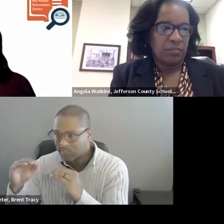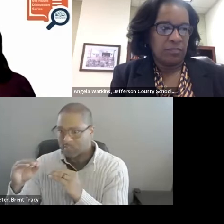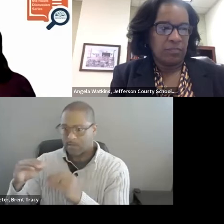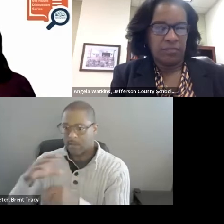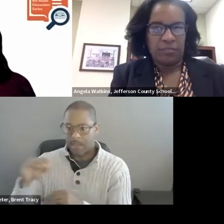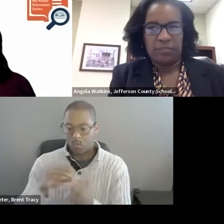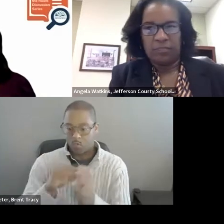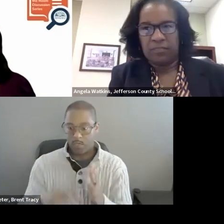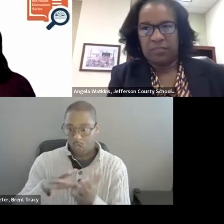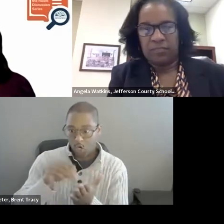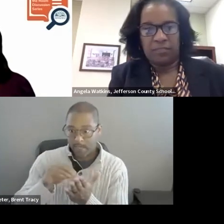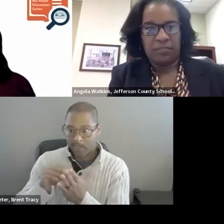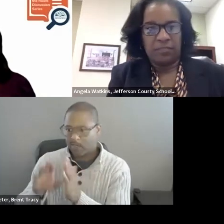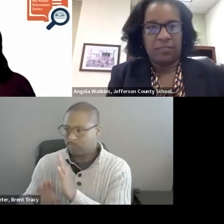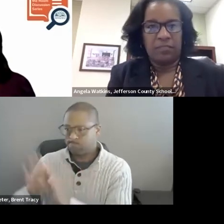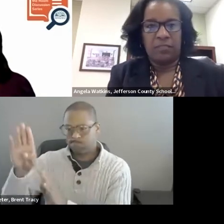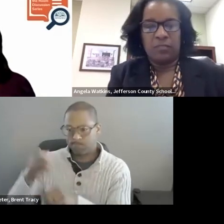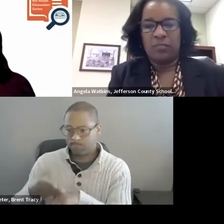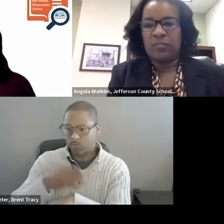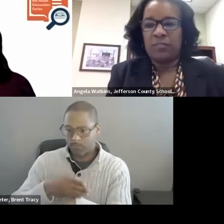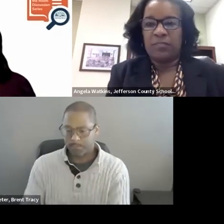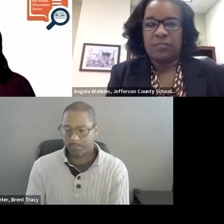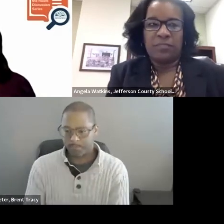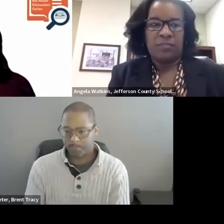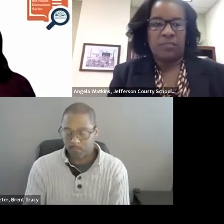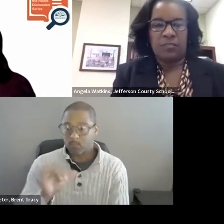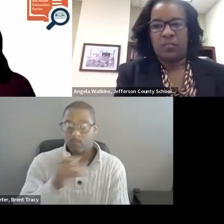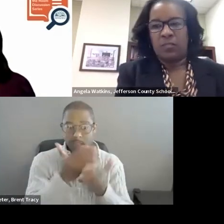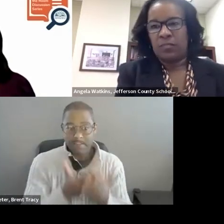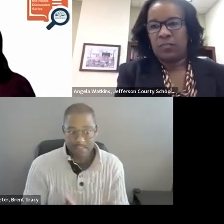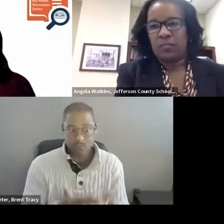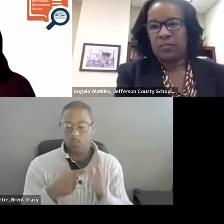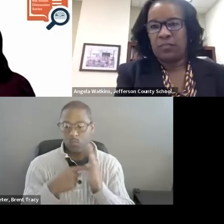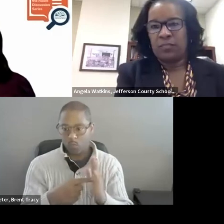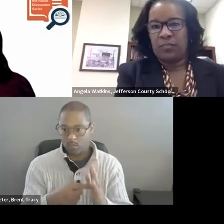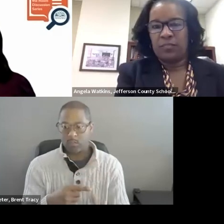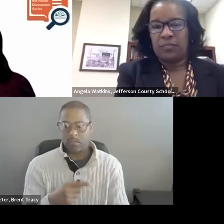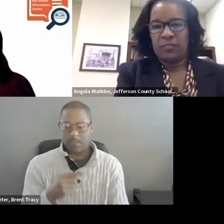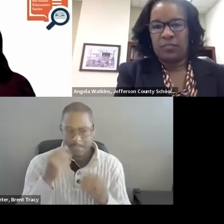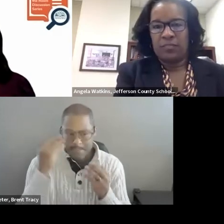Evidence suggests that thoughtfully designed Instructional Coaching programs are most likely